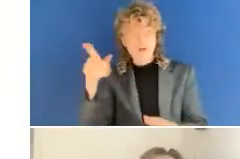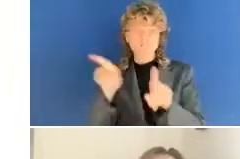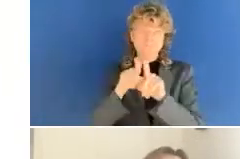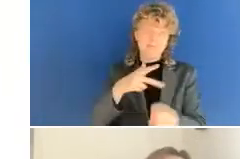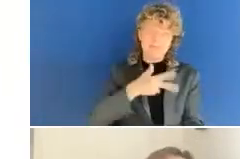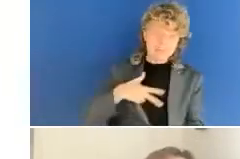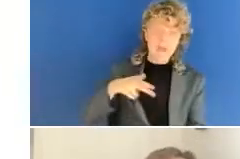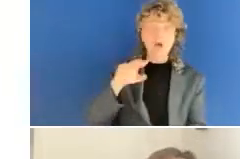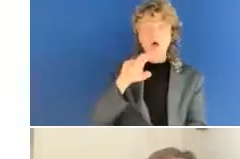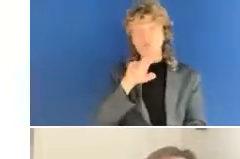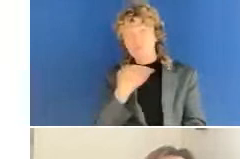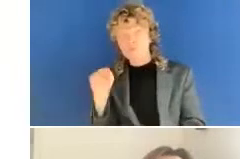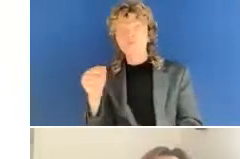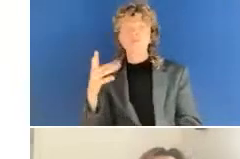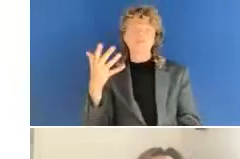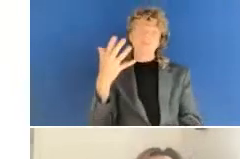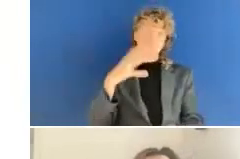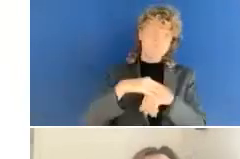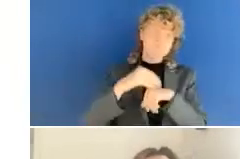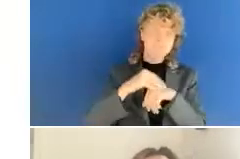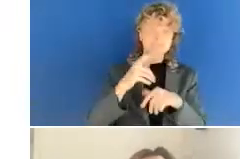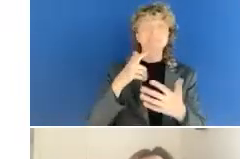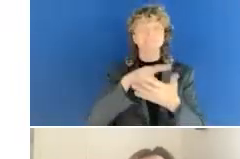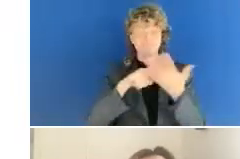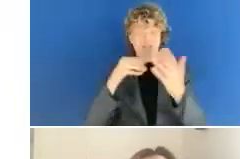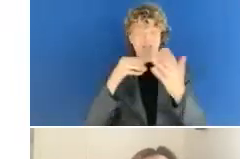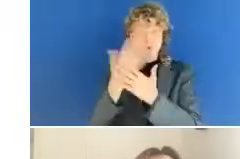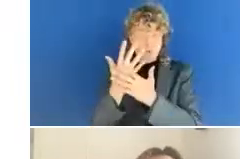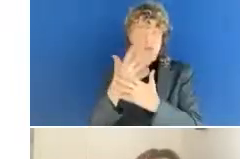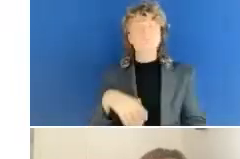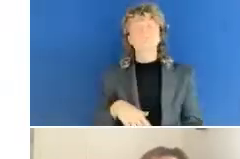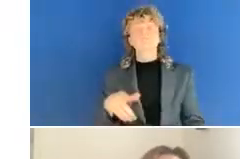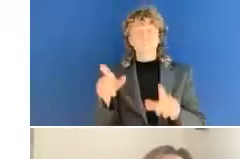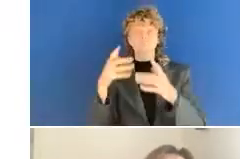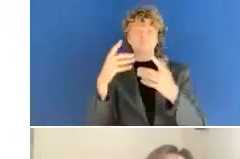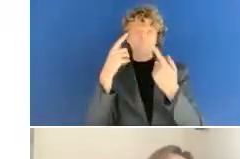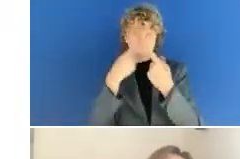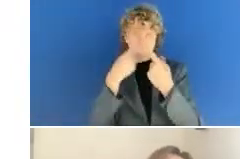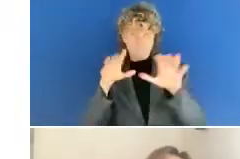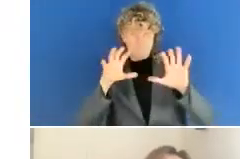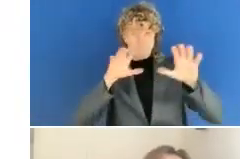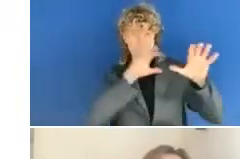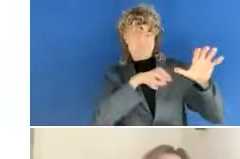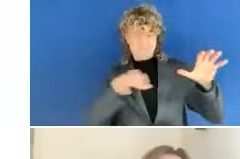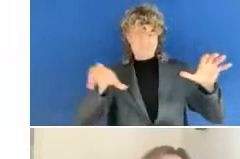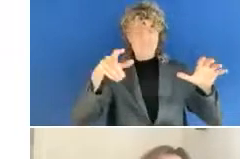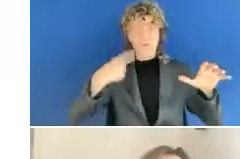chapter, as well as the UK chapter. Increasingly adding attention to the European Accessibility